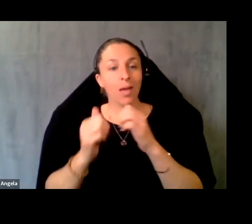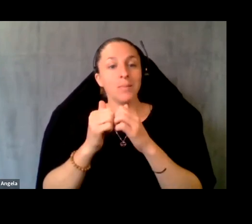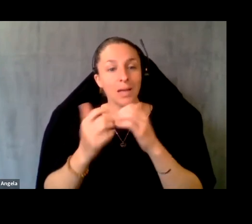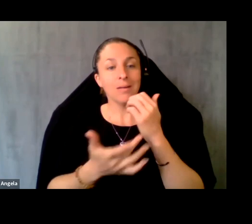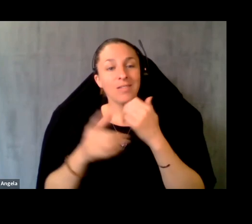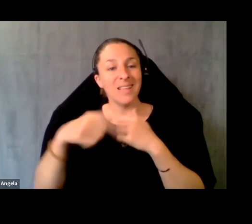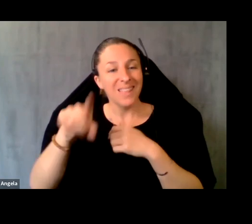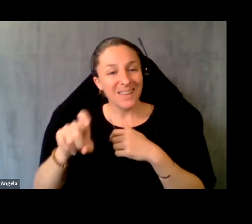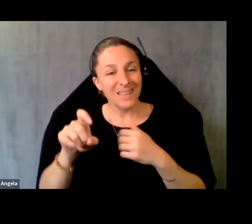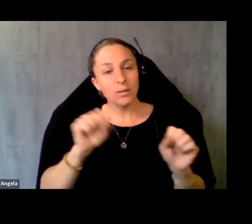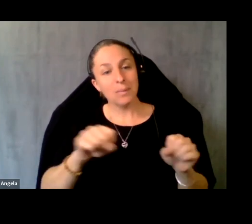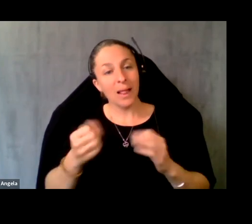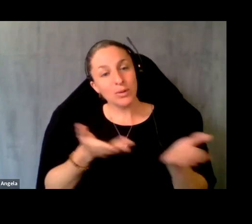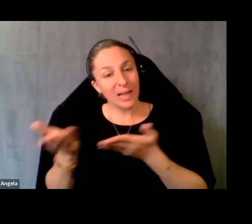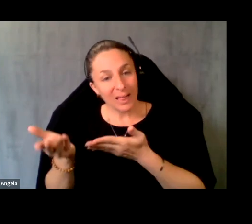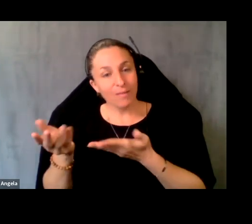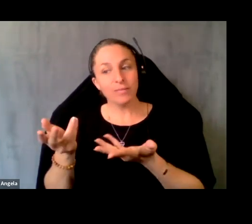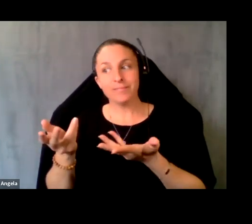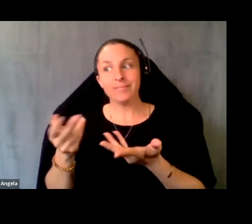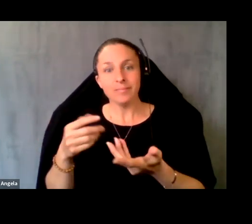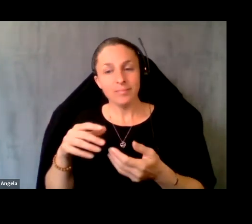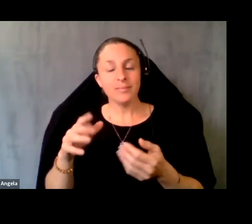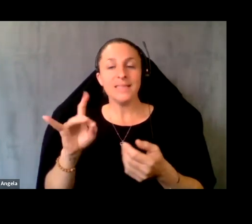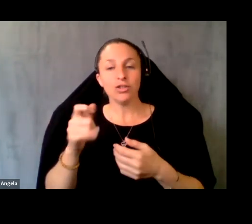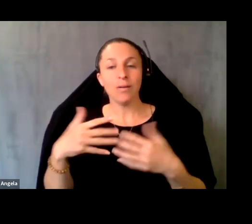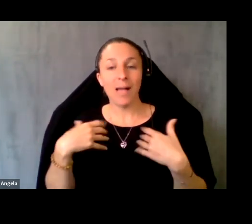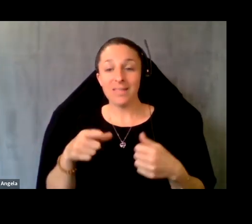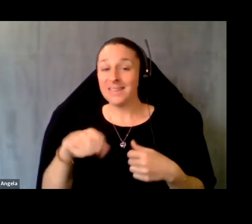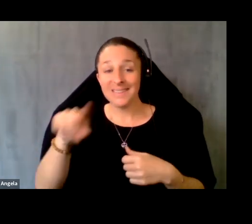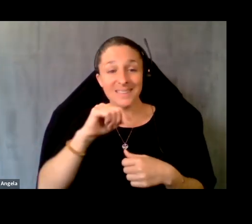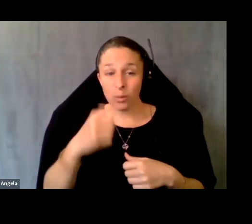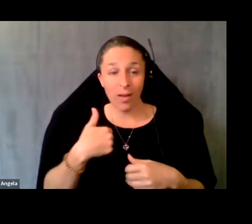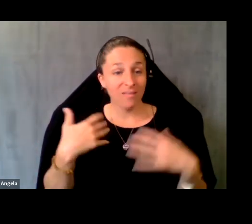would need to deliver digital. Have. They didn't have staff who were prepared to run